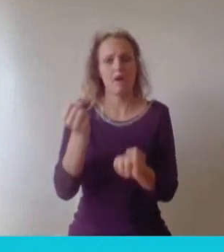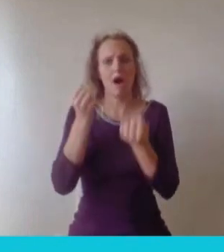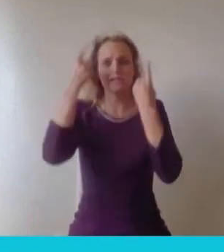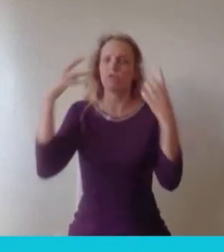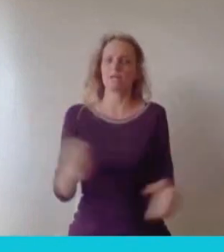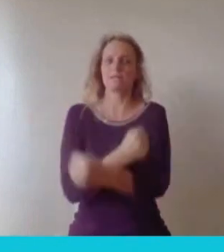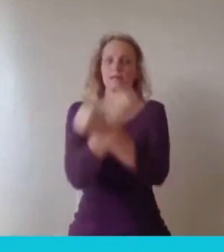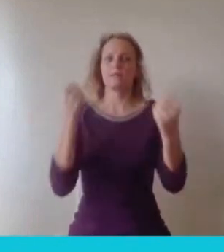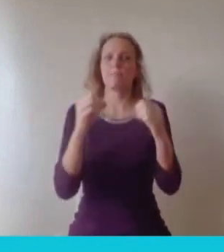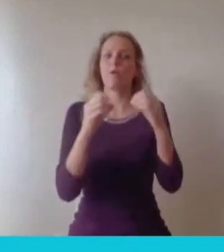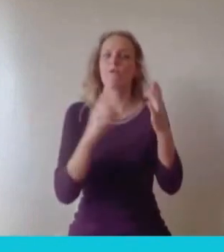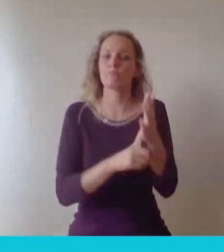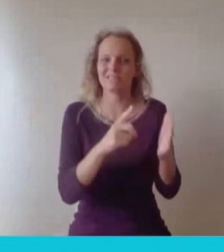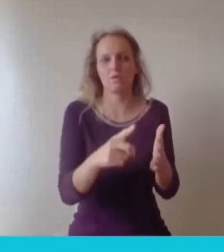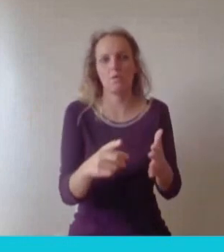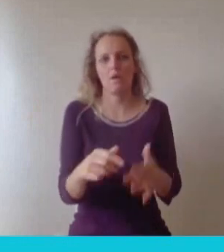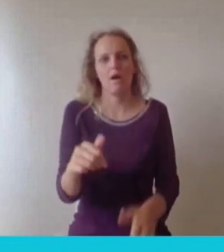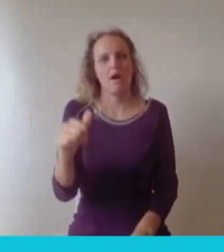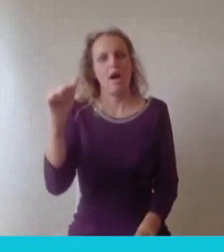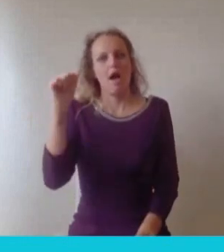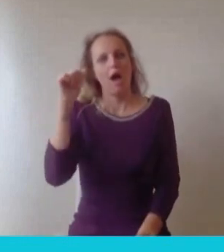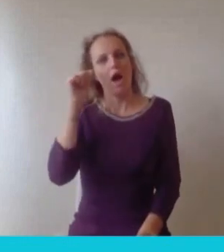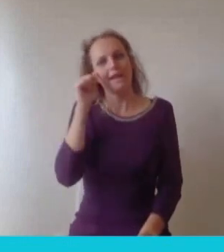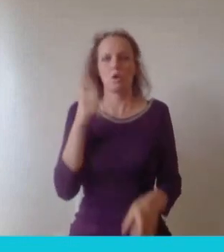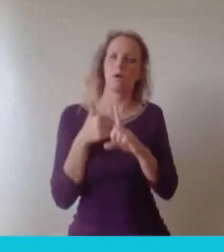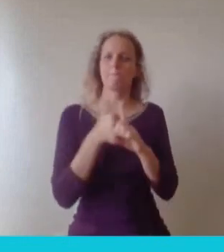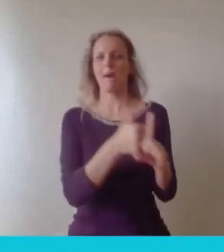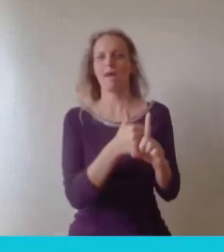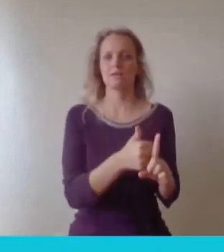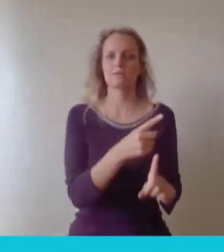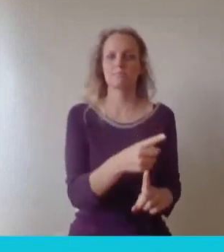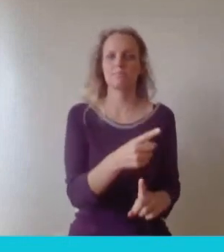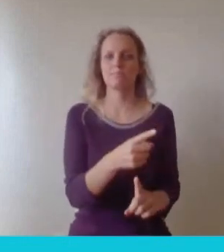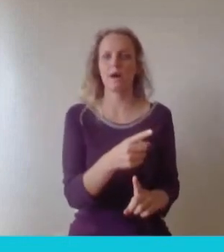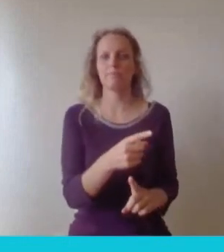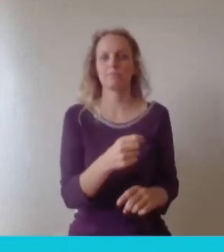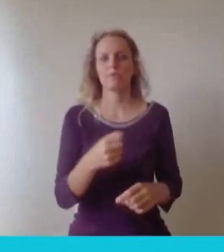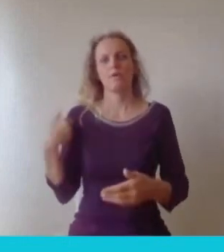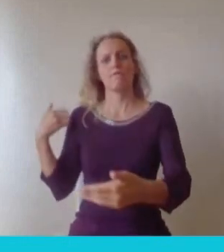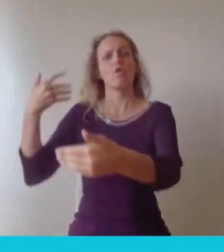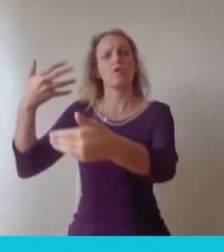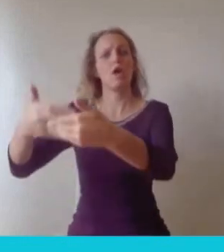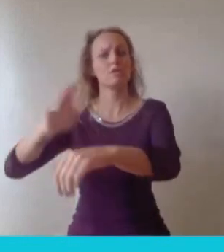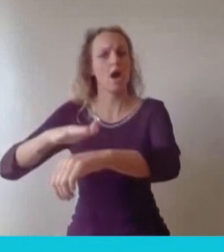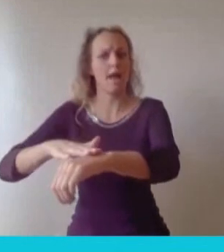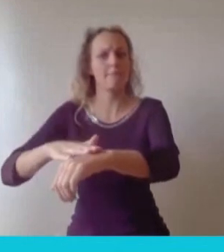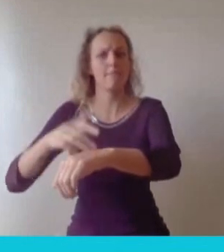being on this call, but I didn't reach back out to University for a good four or five years because I kind of felt like I had to